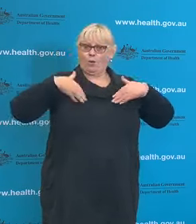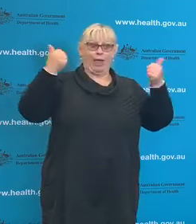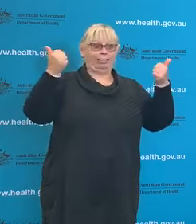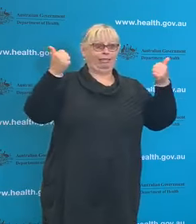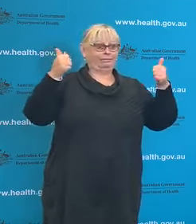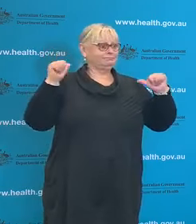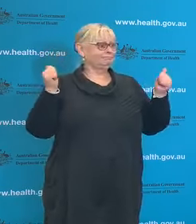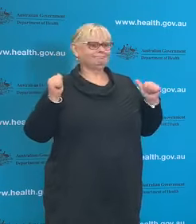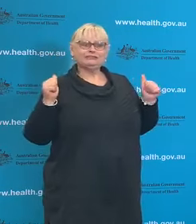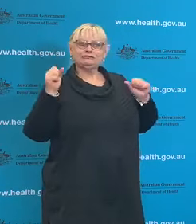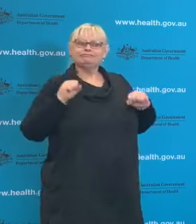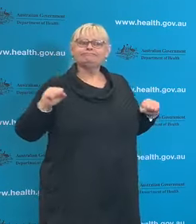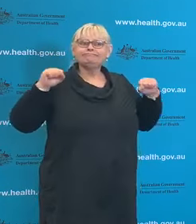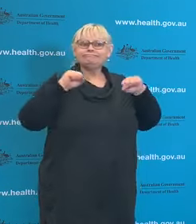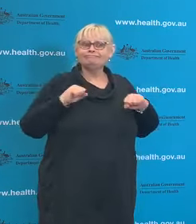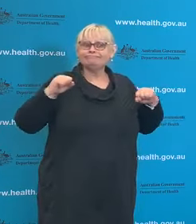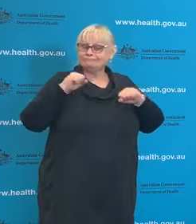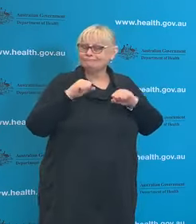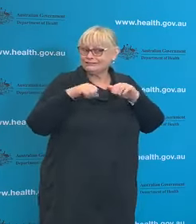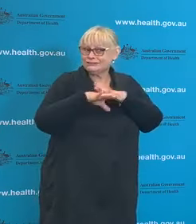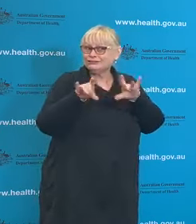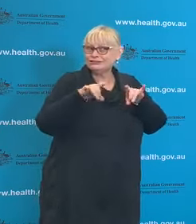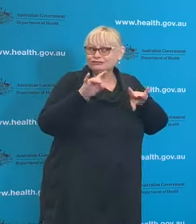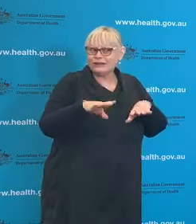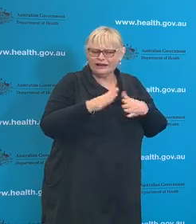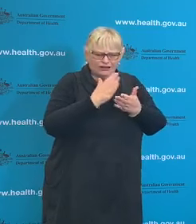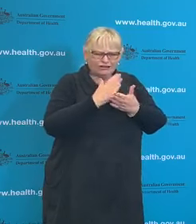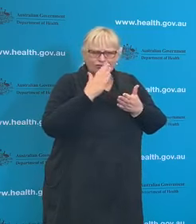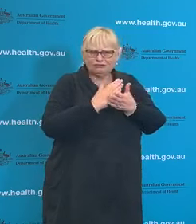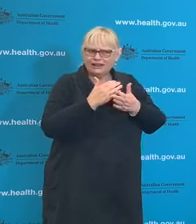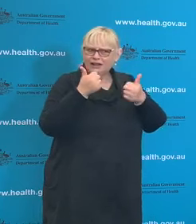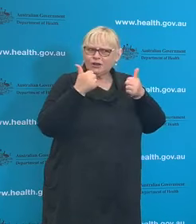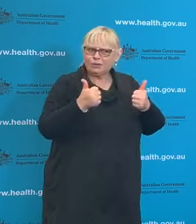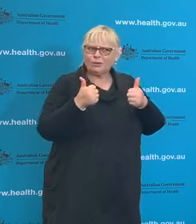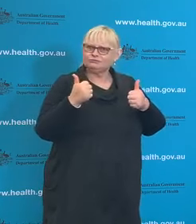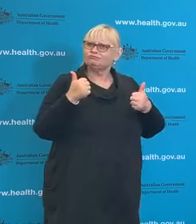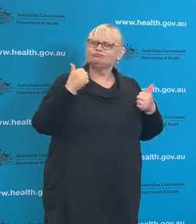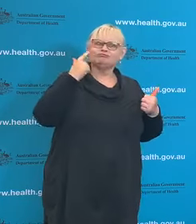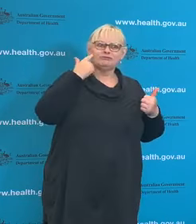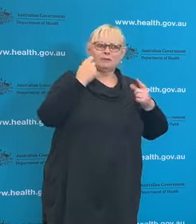COVID-19 in Australia and that's a really, really encouraging number. We-